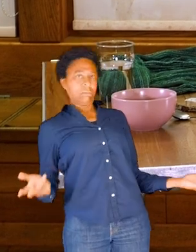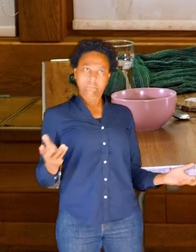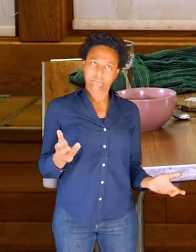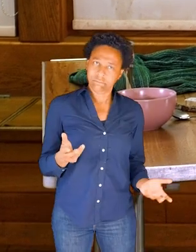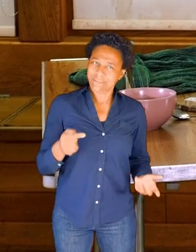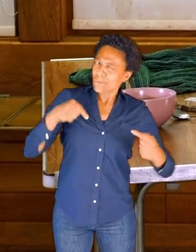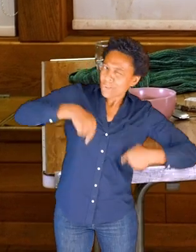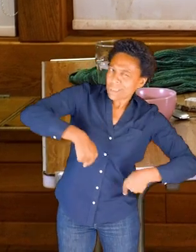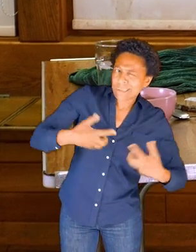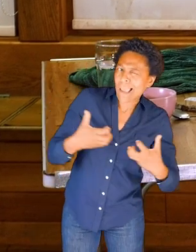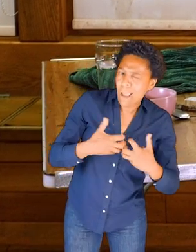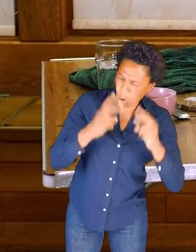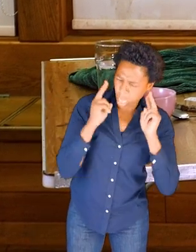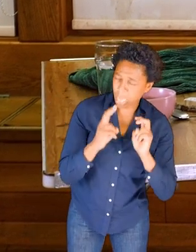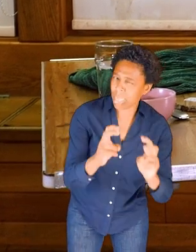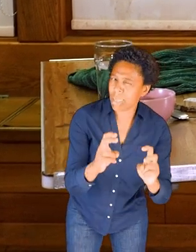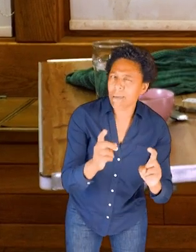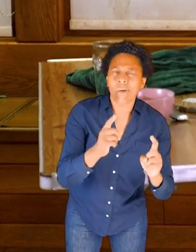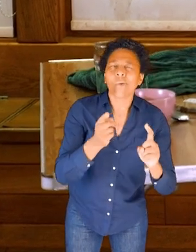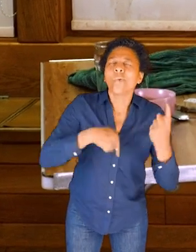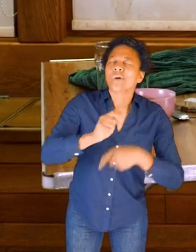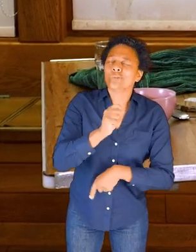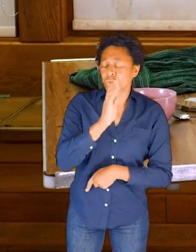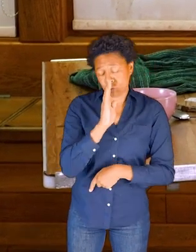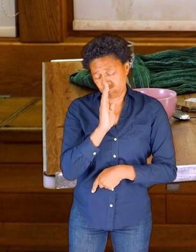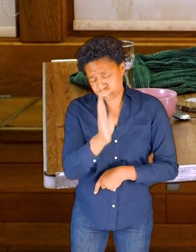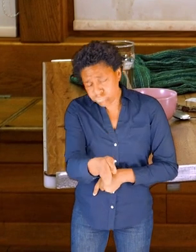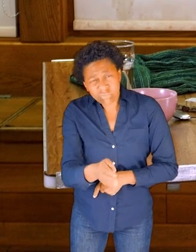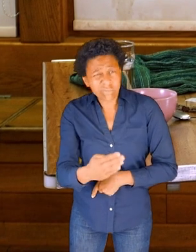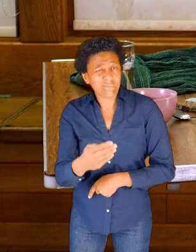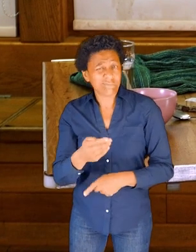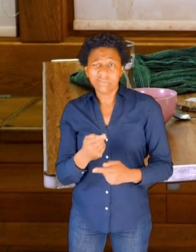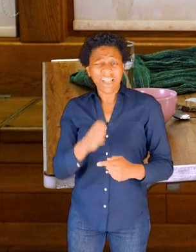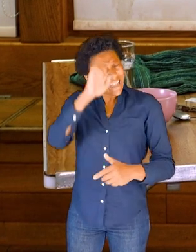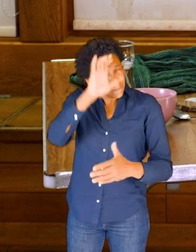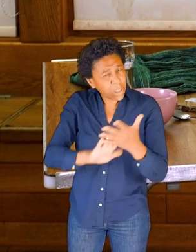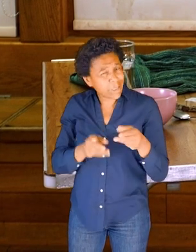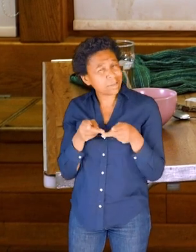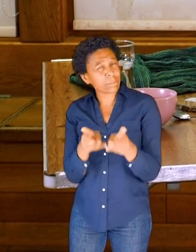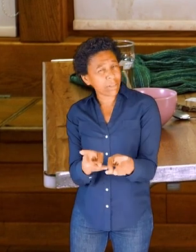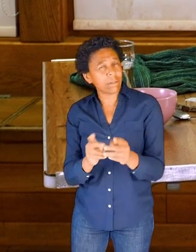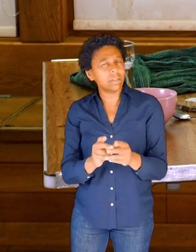so rather than looking at complex diagrams or learning lots of complicated names